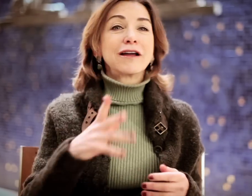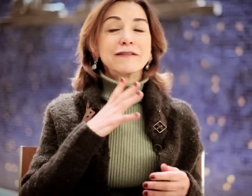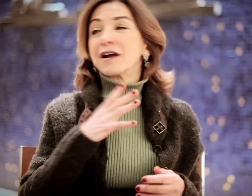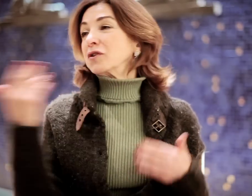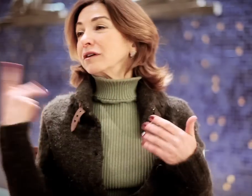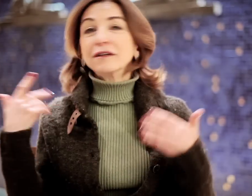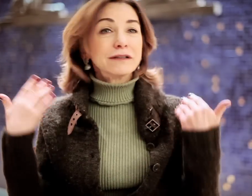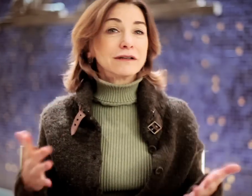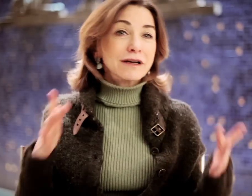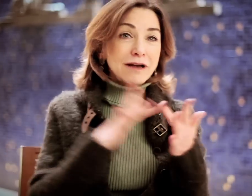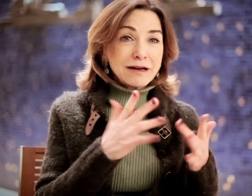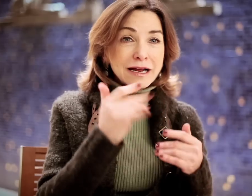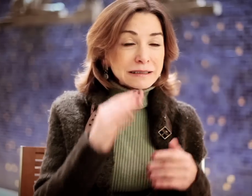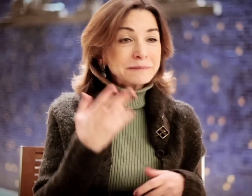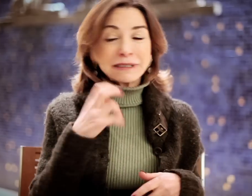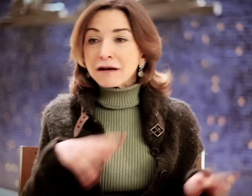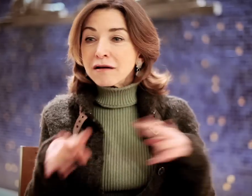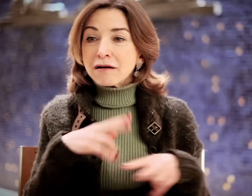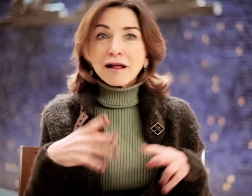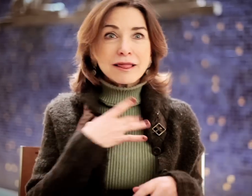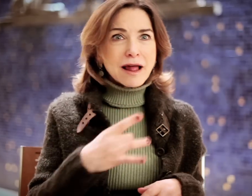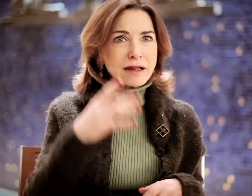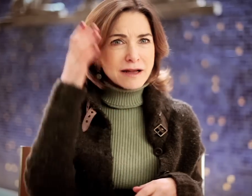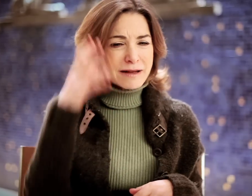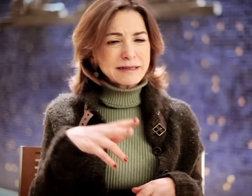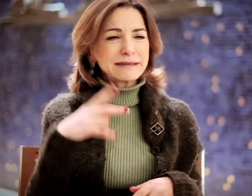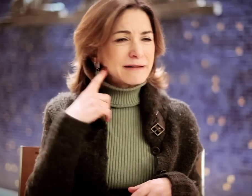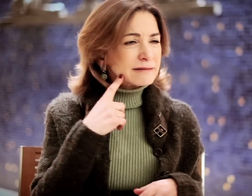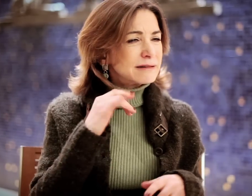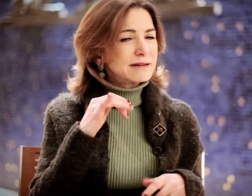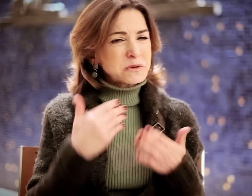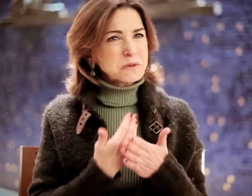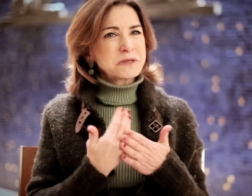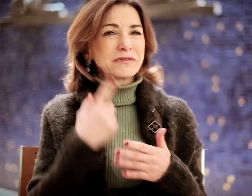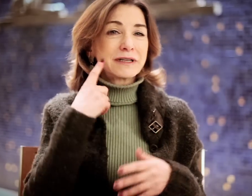So we went along with it and contacted him. So he went over our materials, and liked it. The deaf concept was new to him.